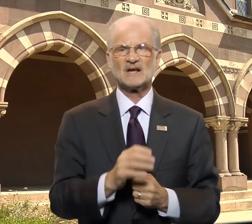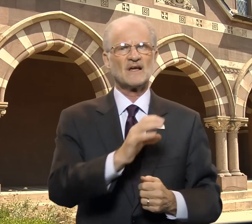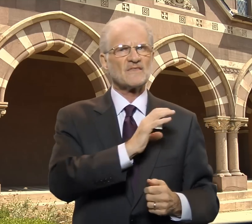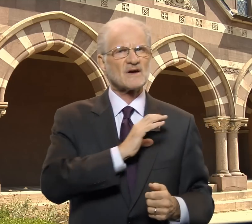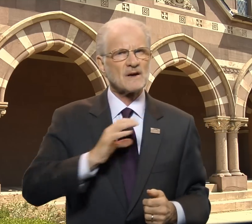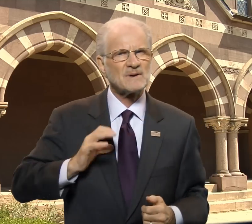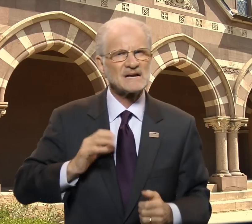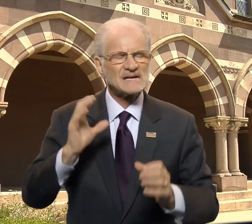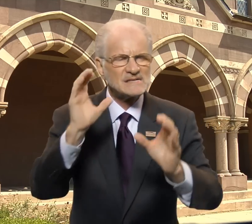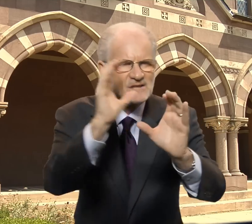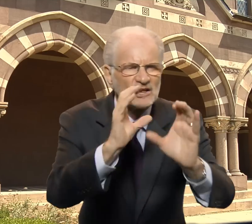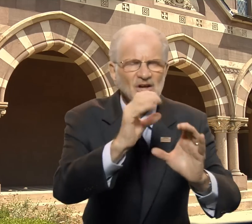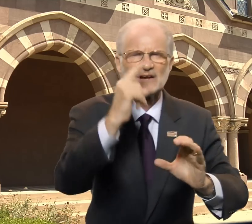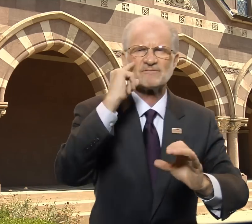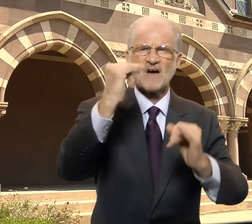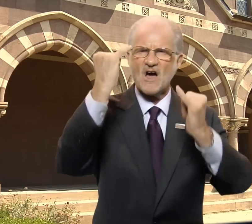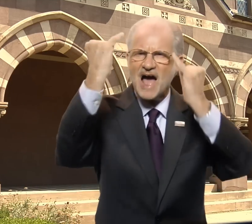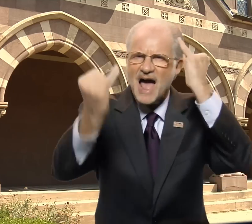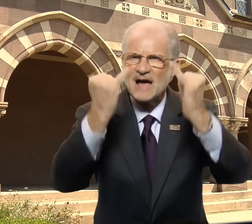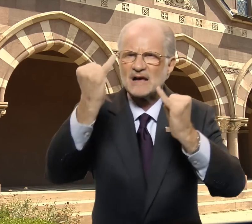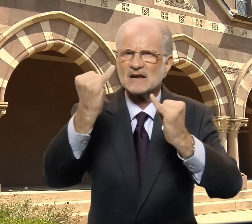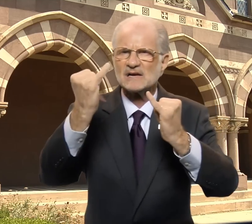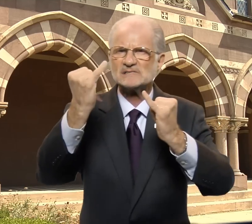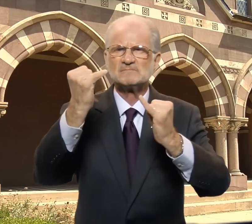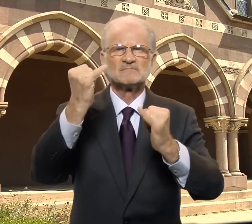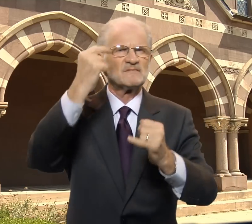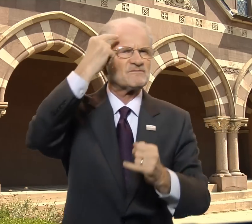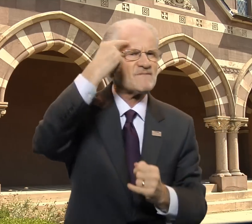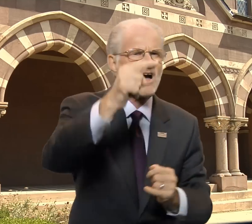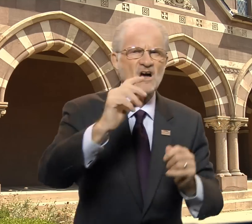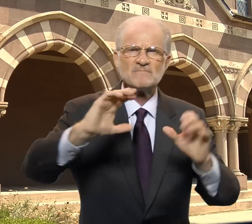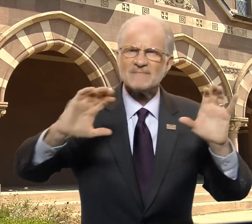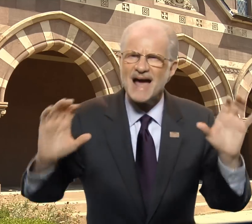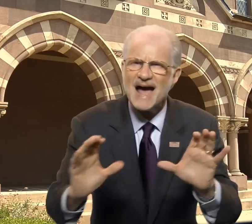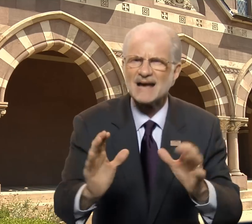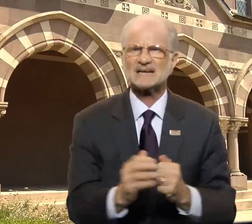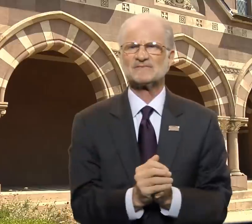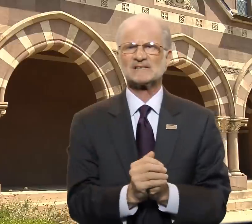The committee is looking for ideas for activities,